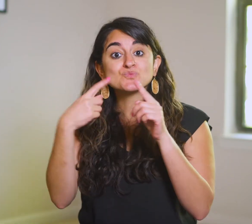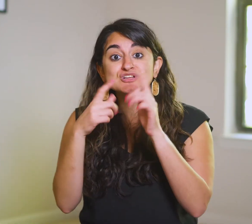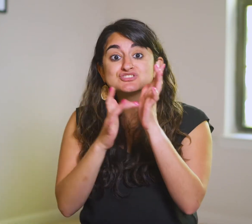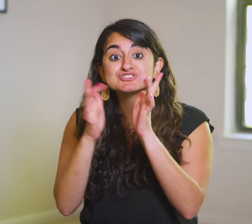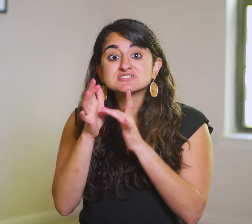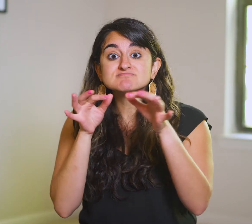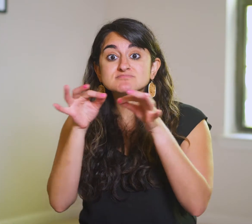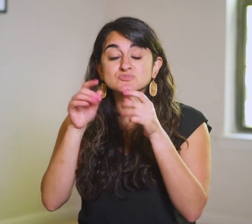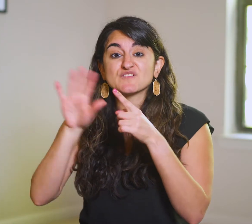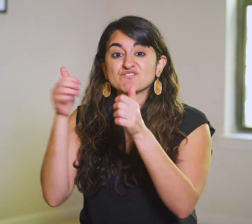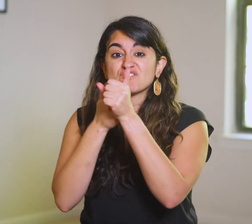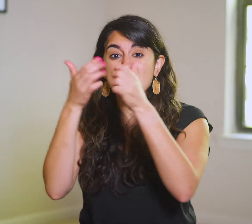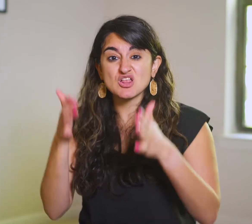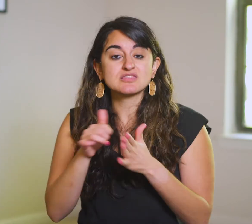When Jesus tells His followers